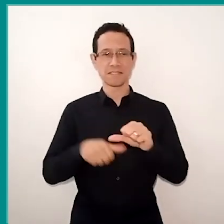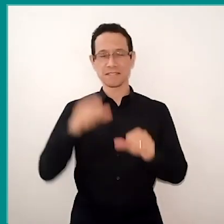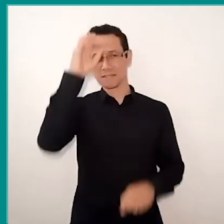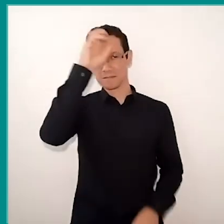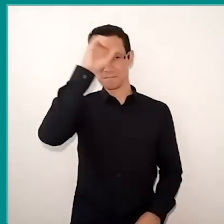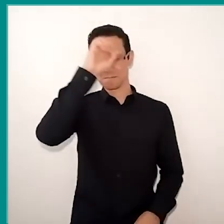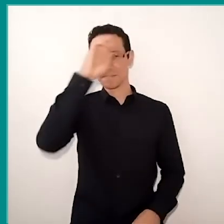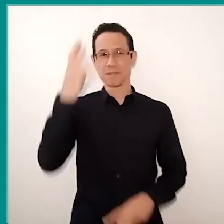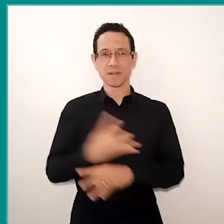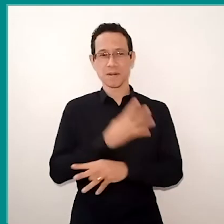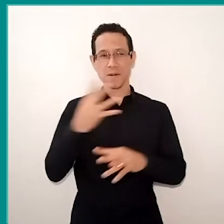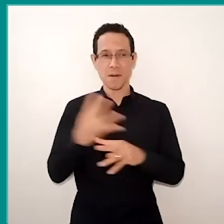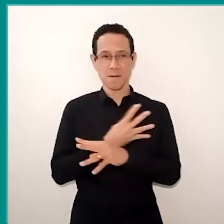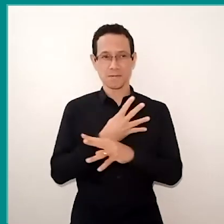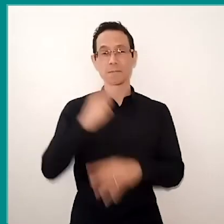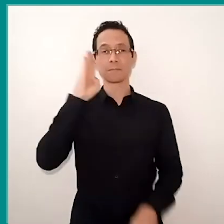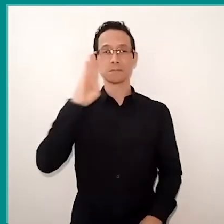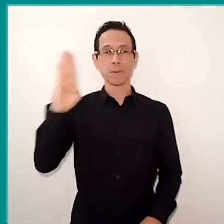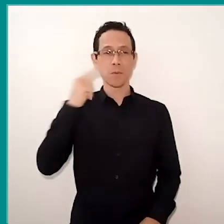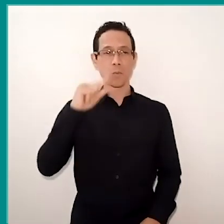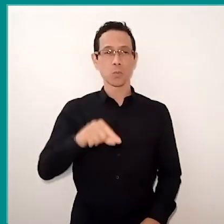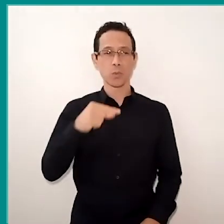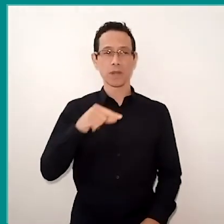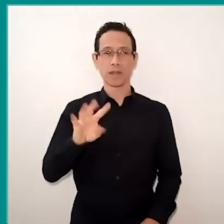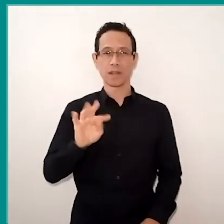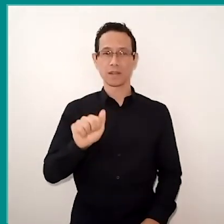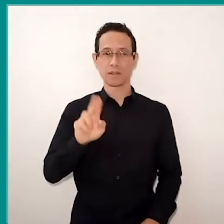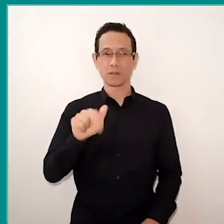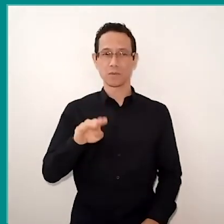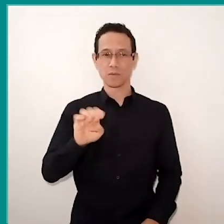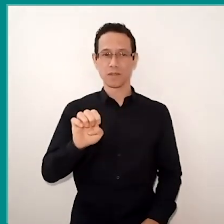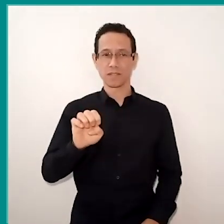Mainly when, as I said Tawane yesterday, the school contributes